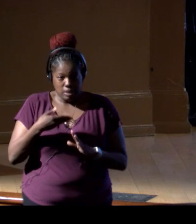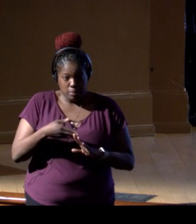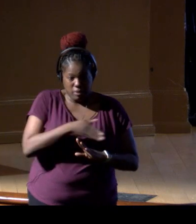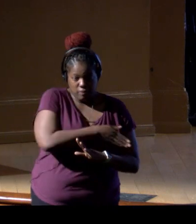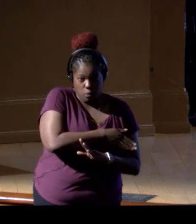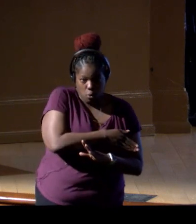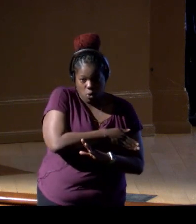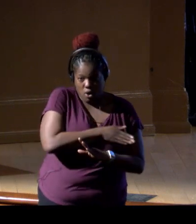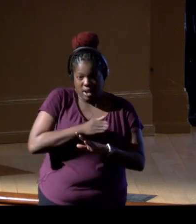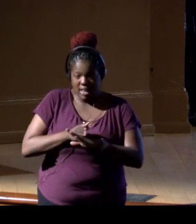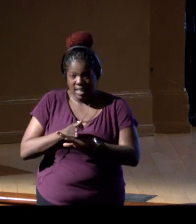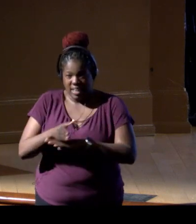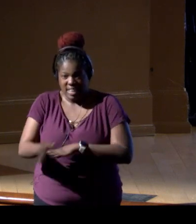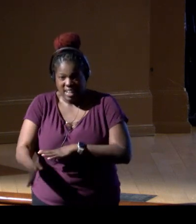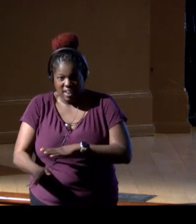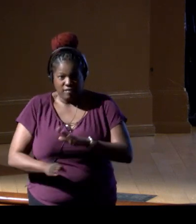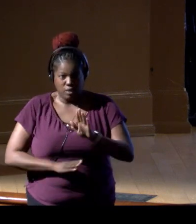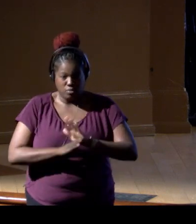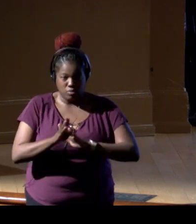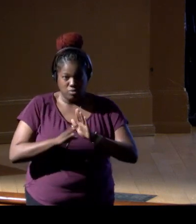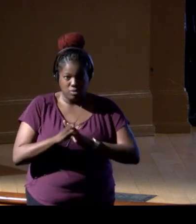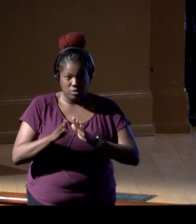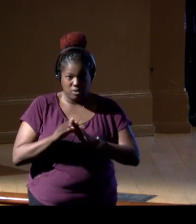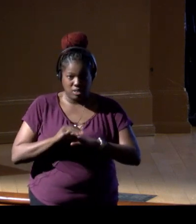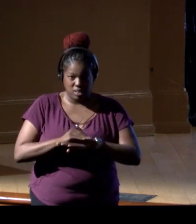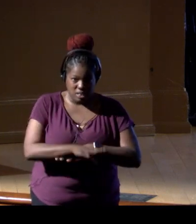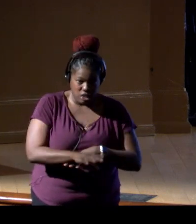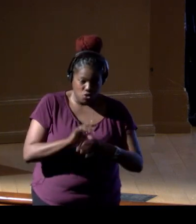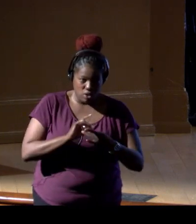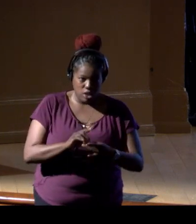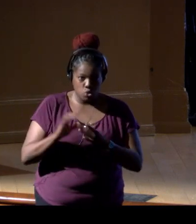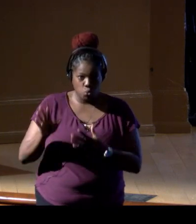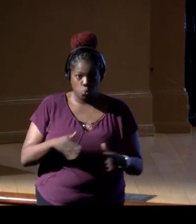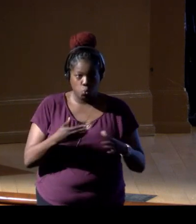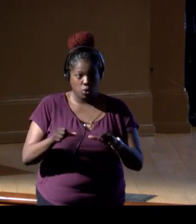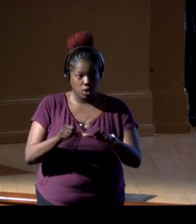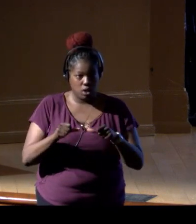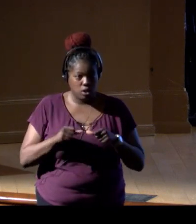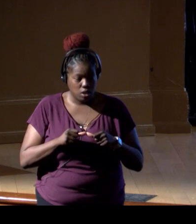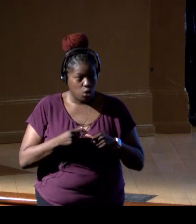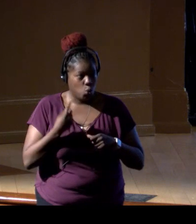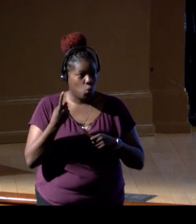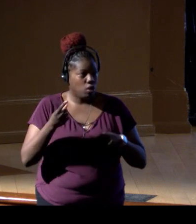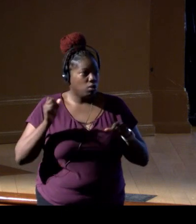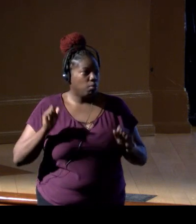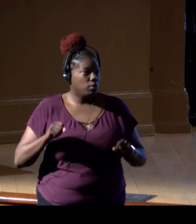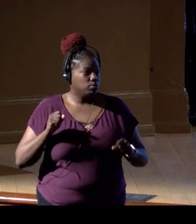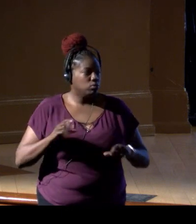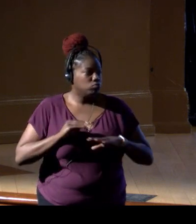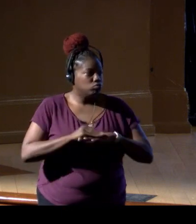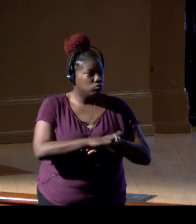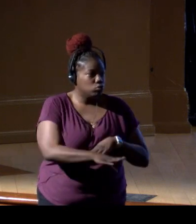and the biodiversity around these wind areas, and what are the potential impacts to marine life.